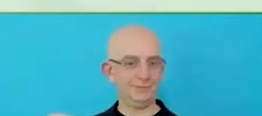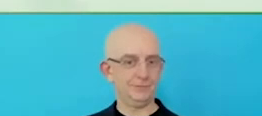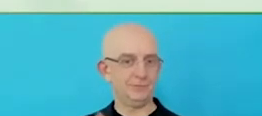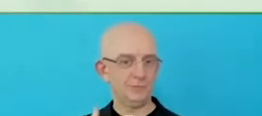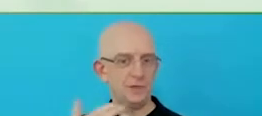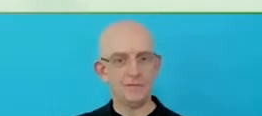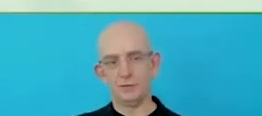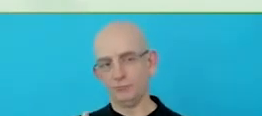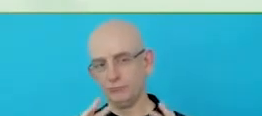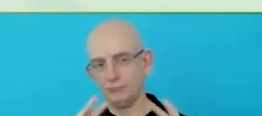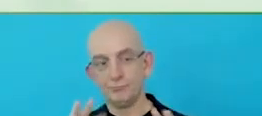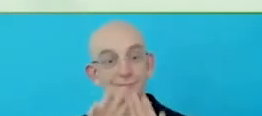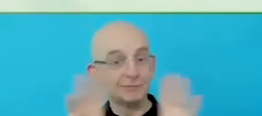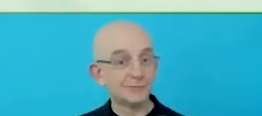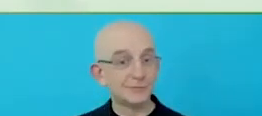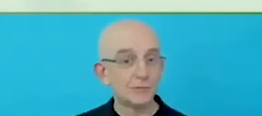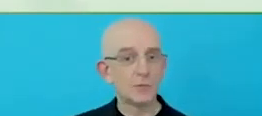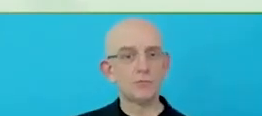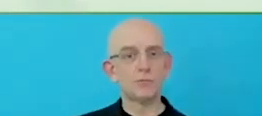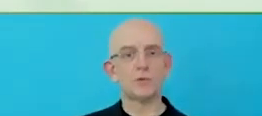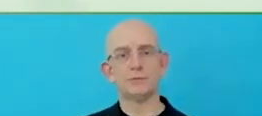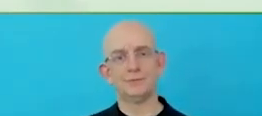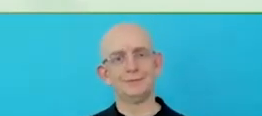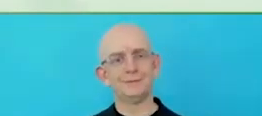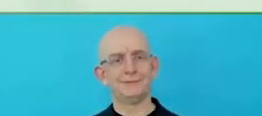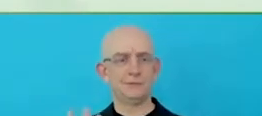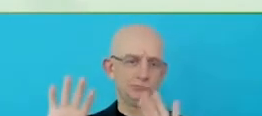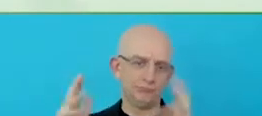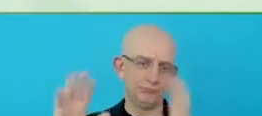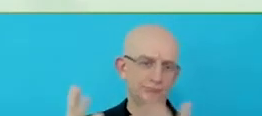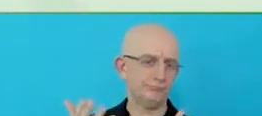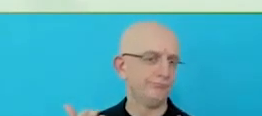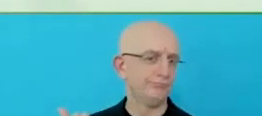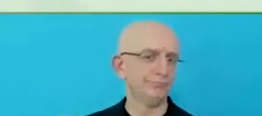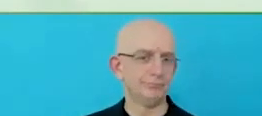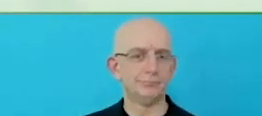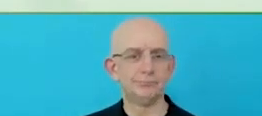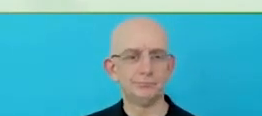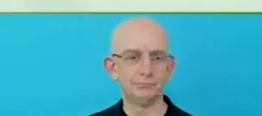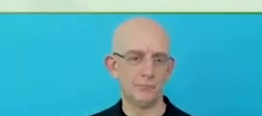inclusion. Having equitable access to opportunity is enormous.